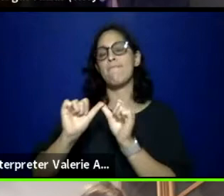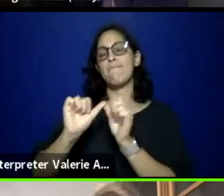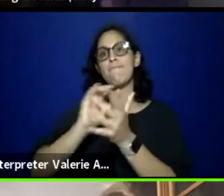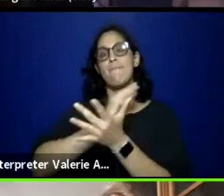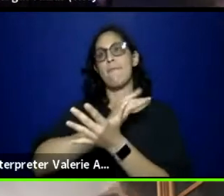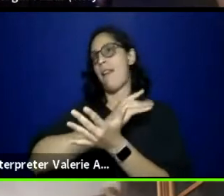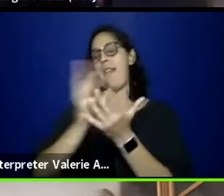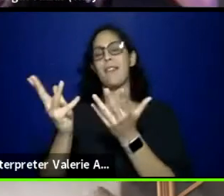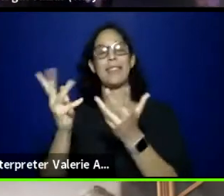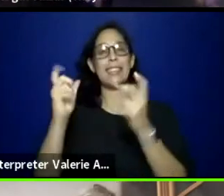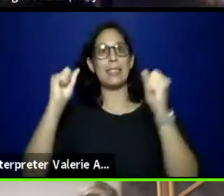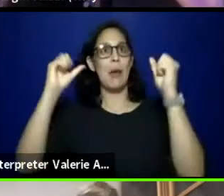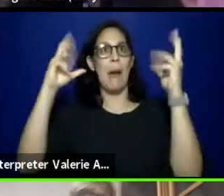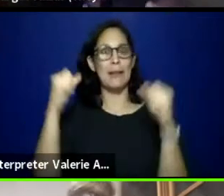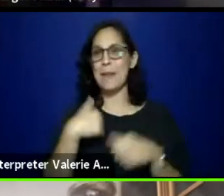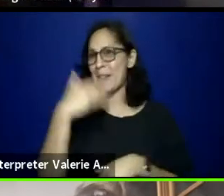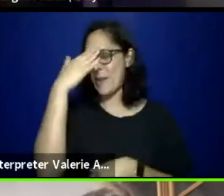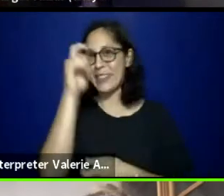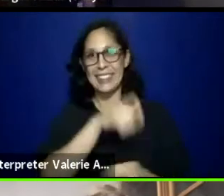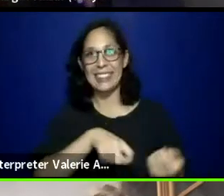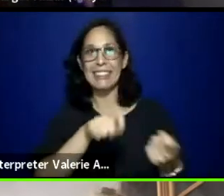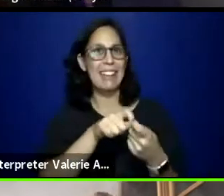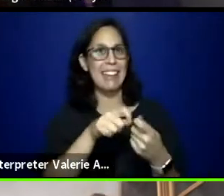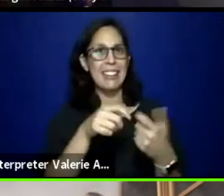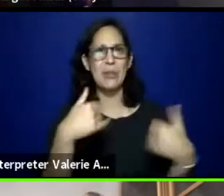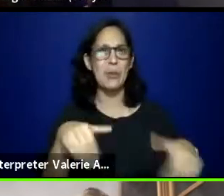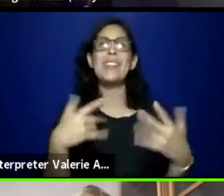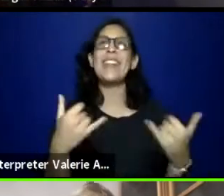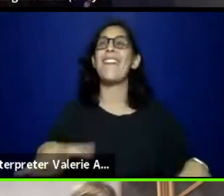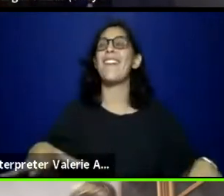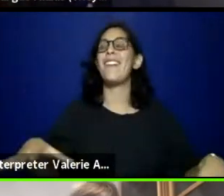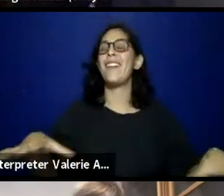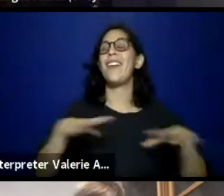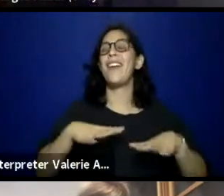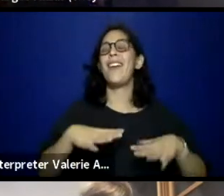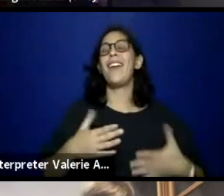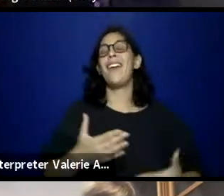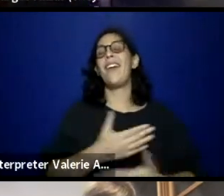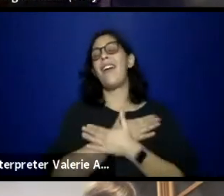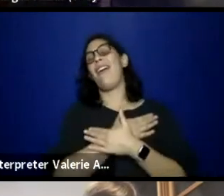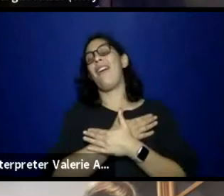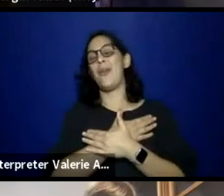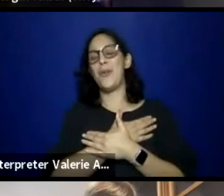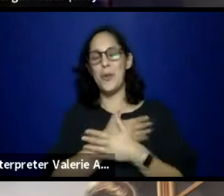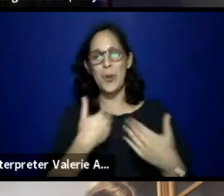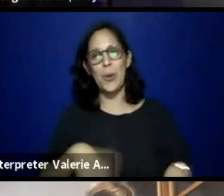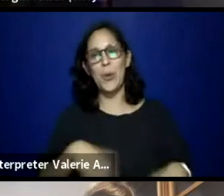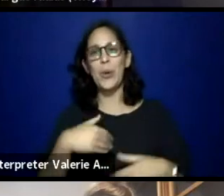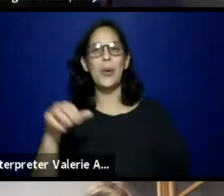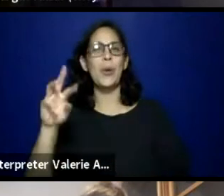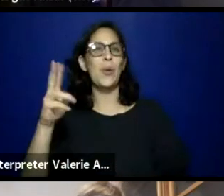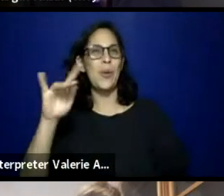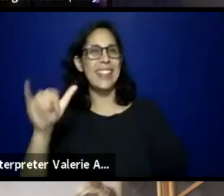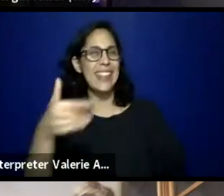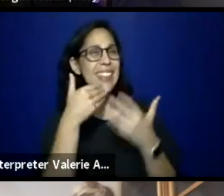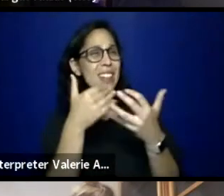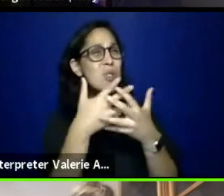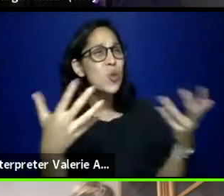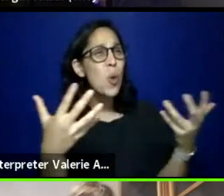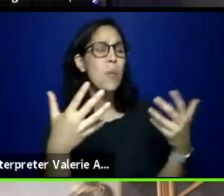I know, exactly. Then a vacation. Oh, thank you. Thank you so much, Lyndsay. We appreciate you having you here.